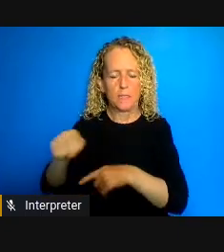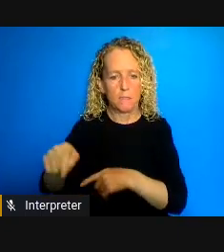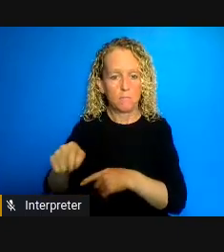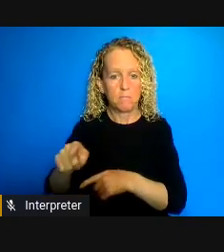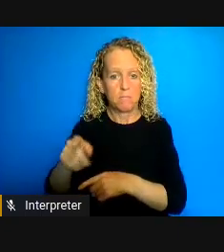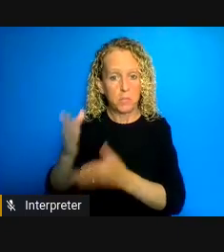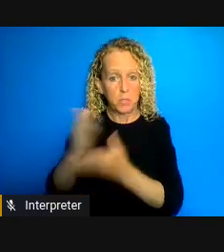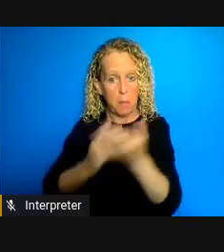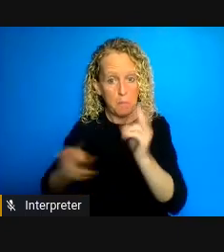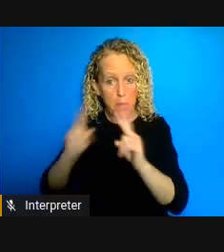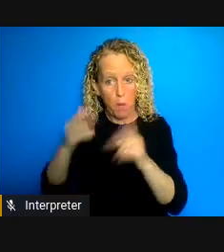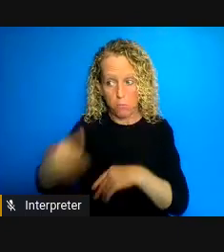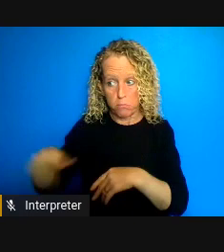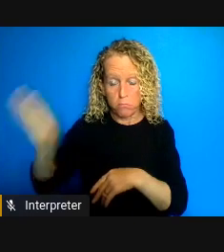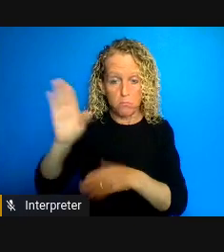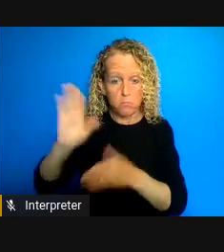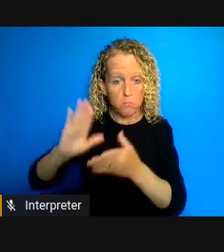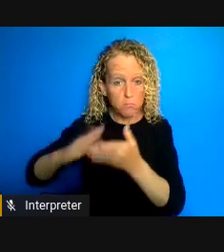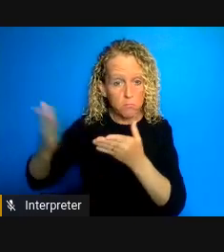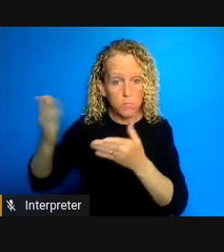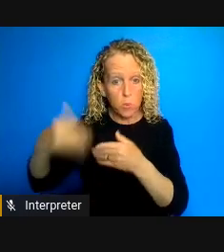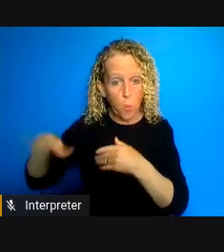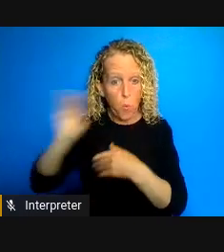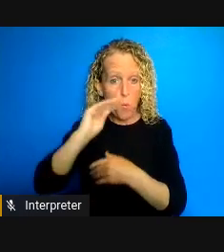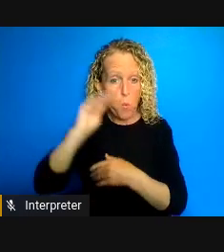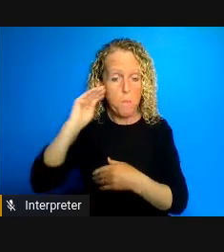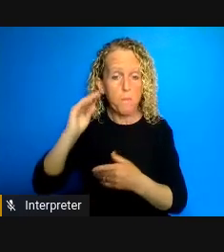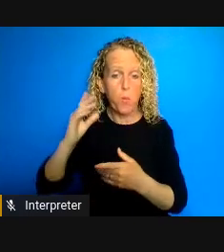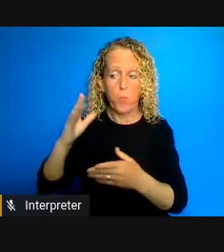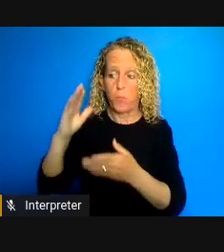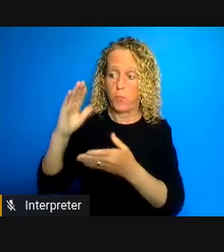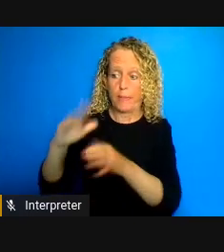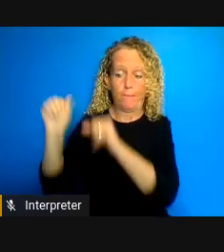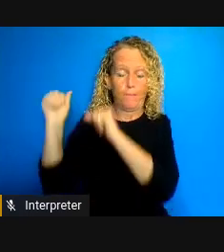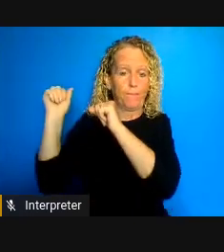circumstances but this I'm trying to what I'm trying to say here is that this